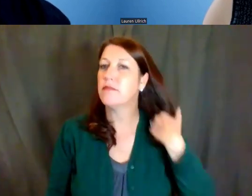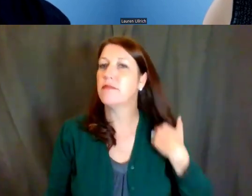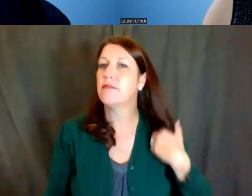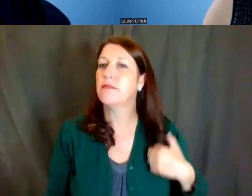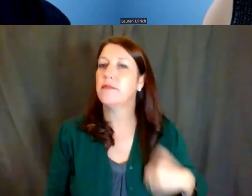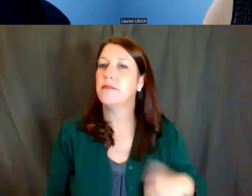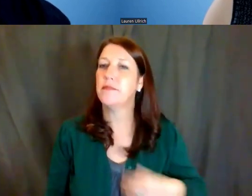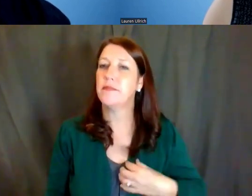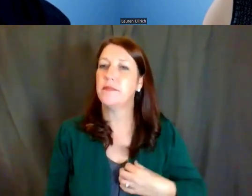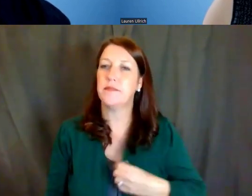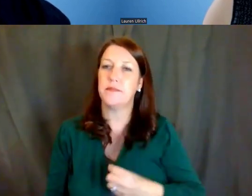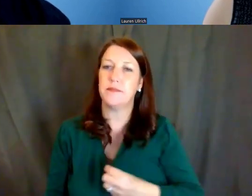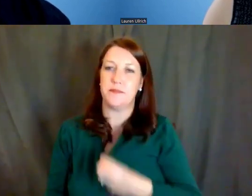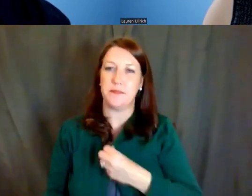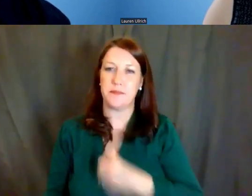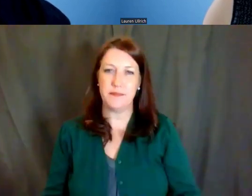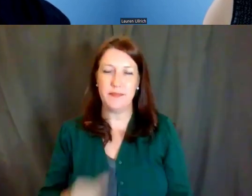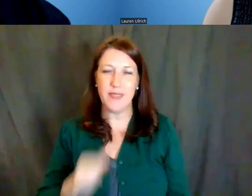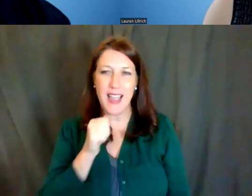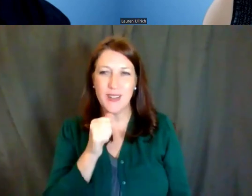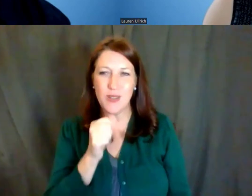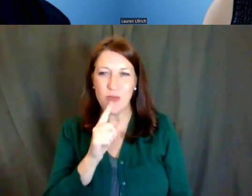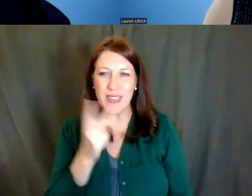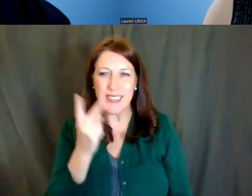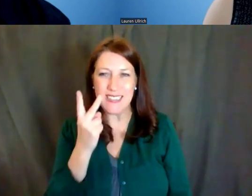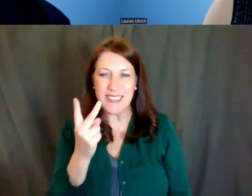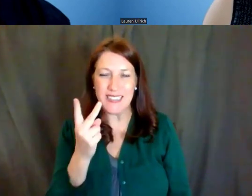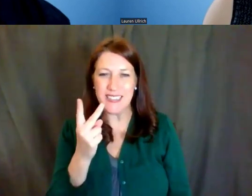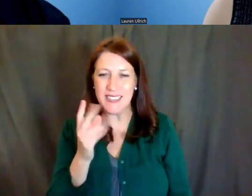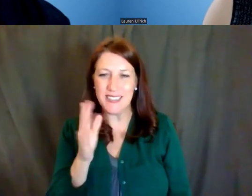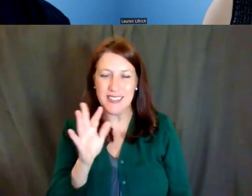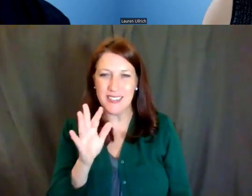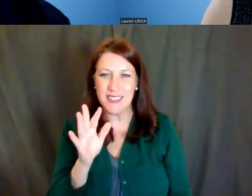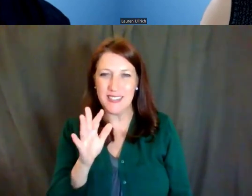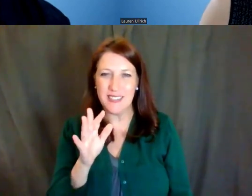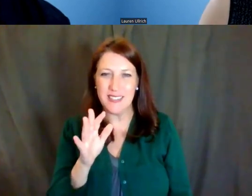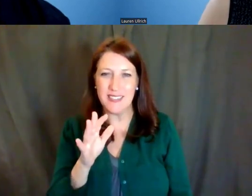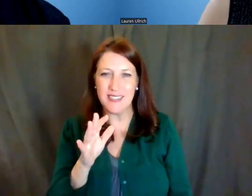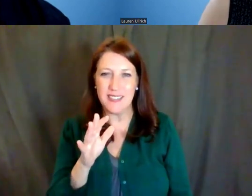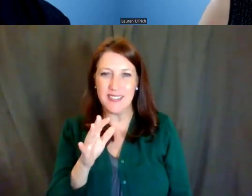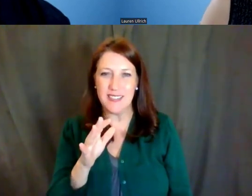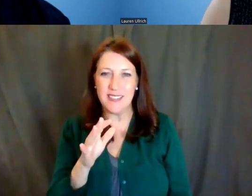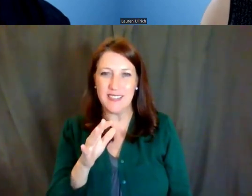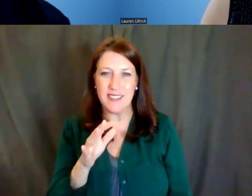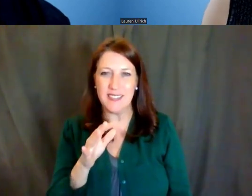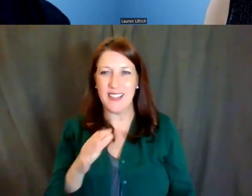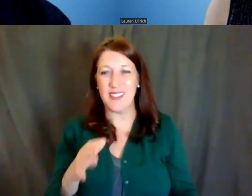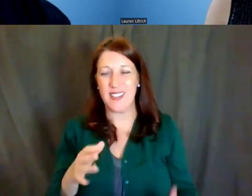Lisa Evans: Well, I don't really see one that would not require us going into a whole lot of detail.